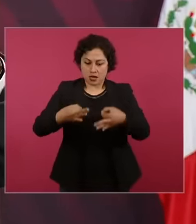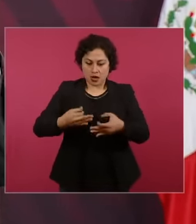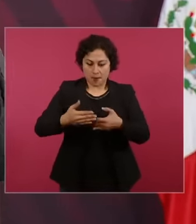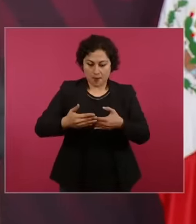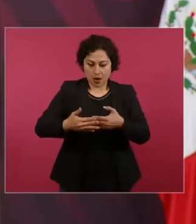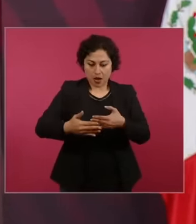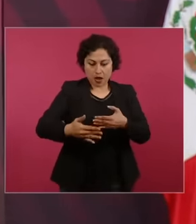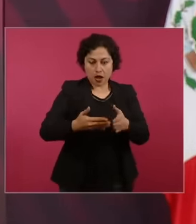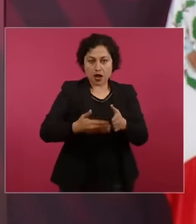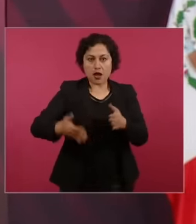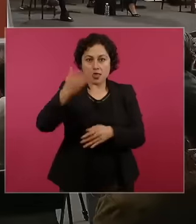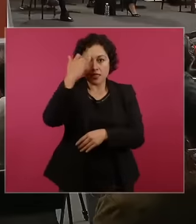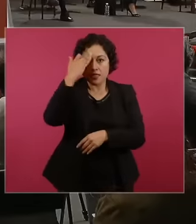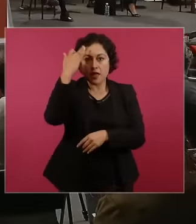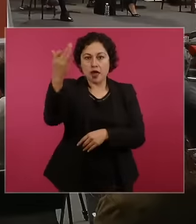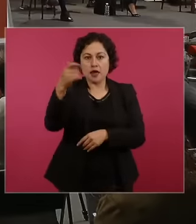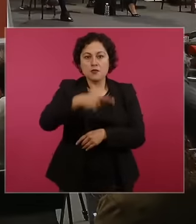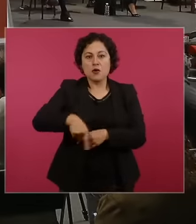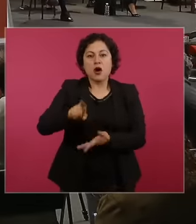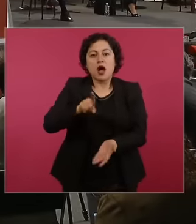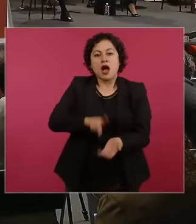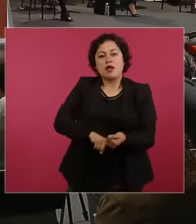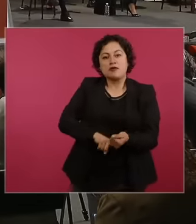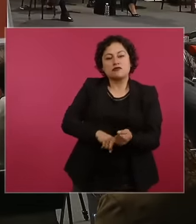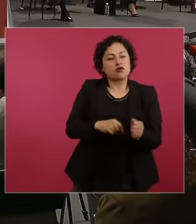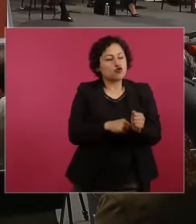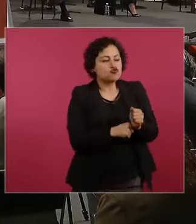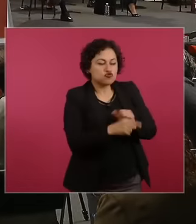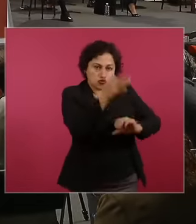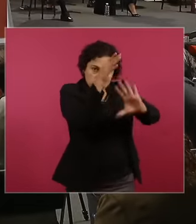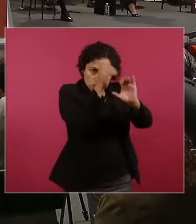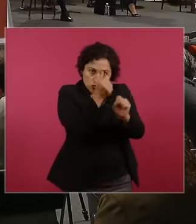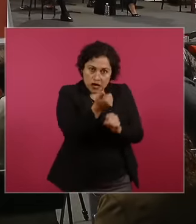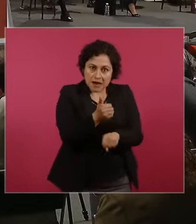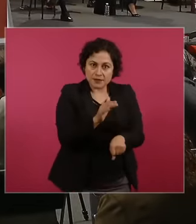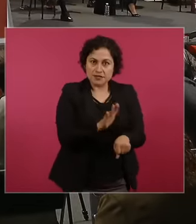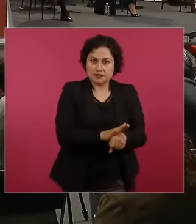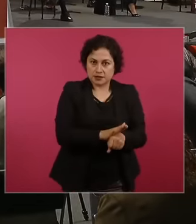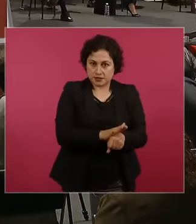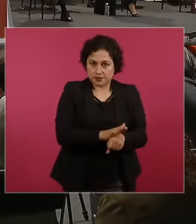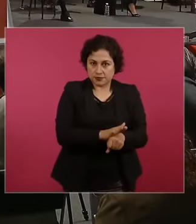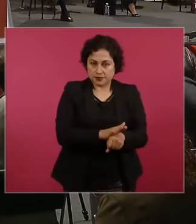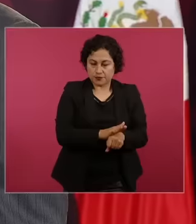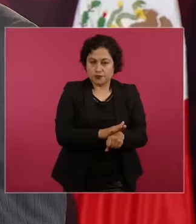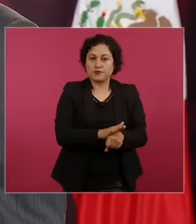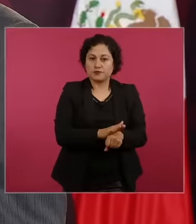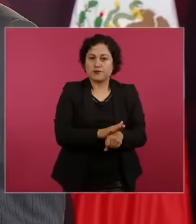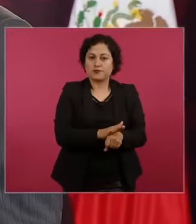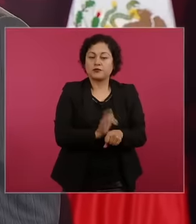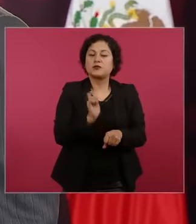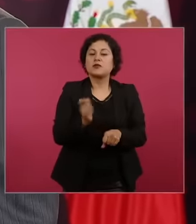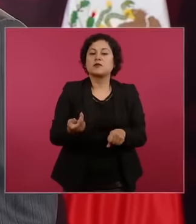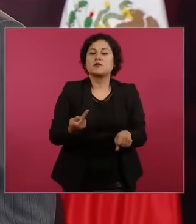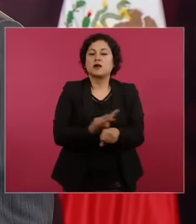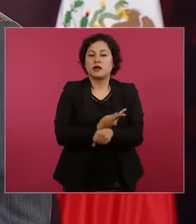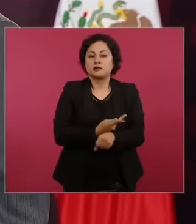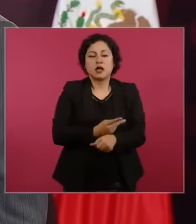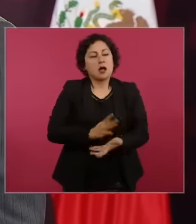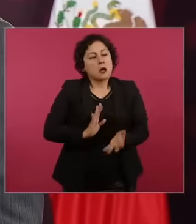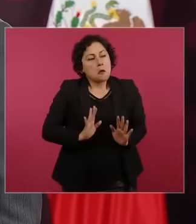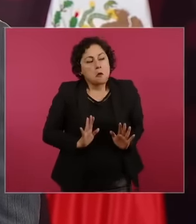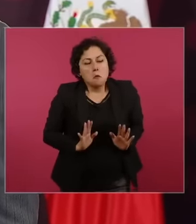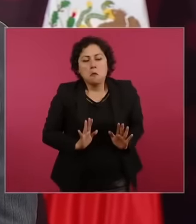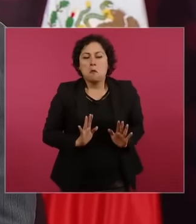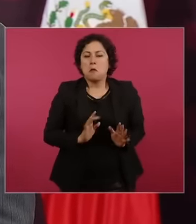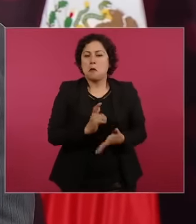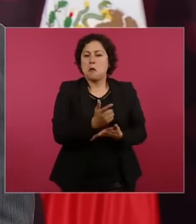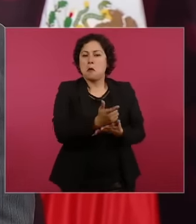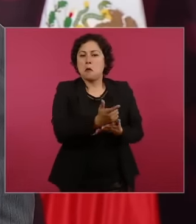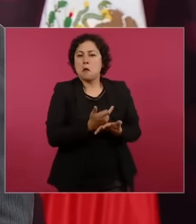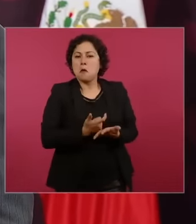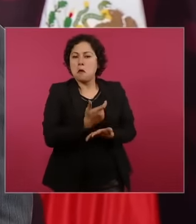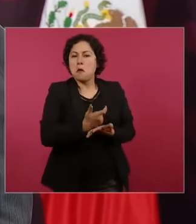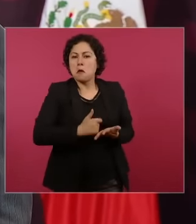they reached an administrative agreement which meant stopping charging the